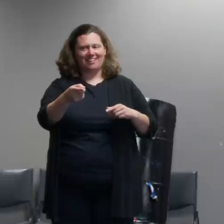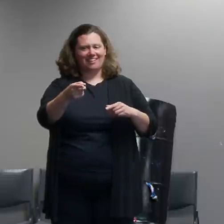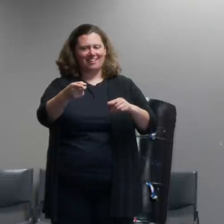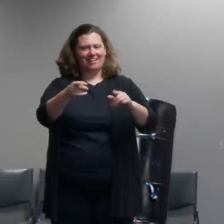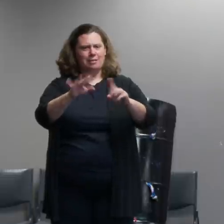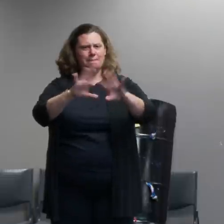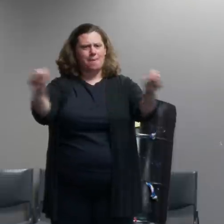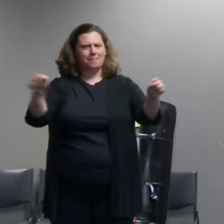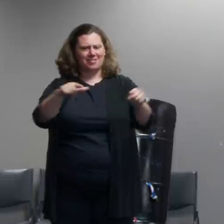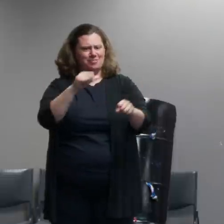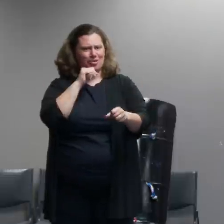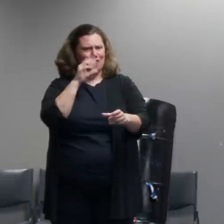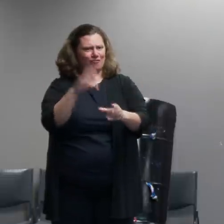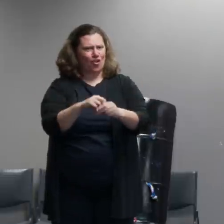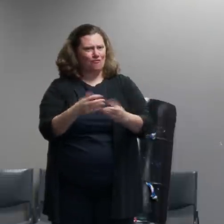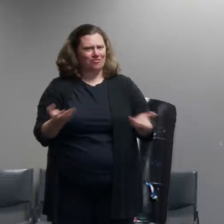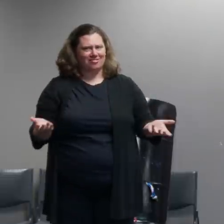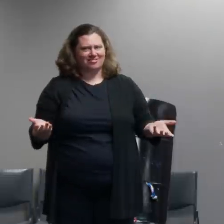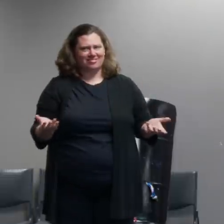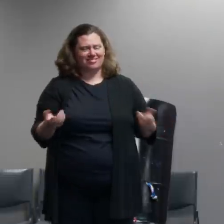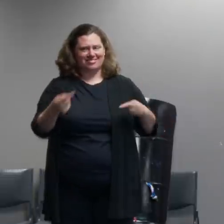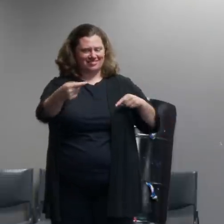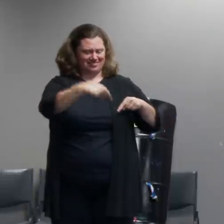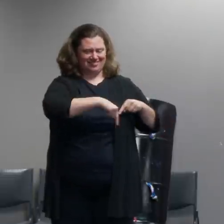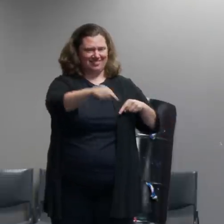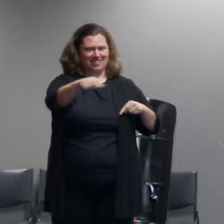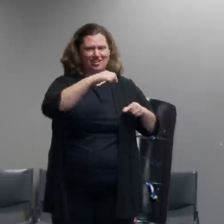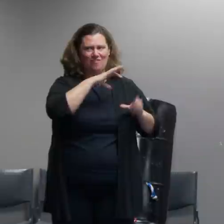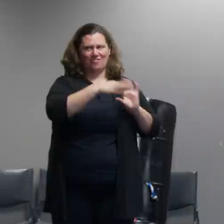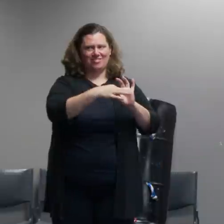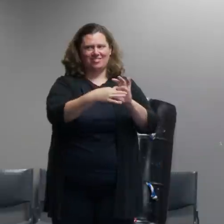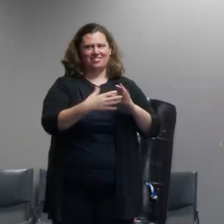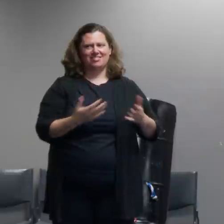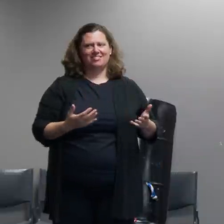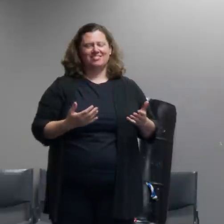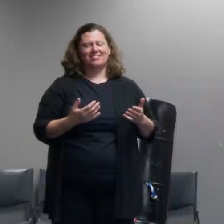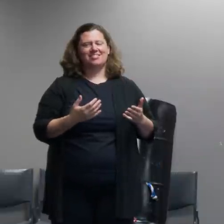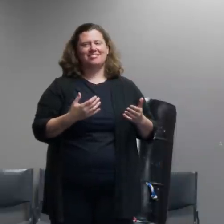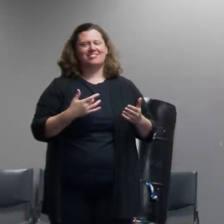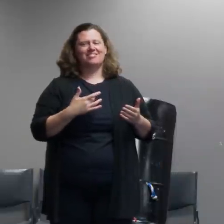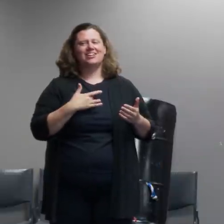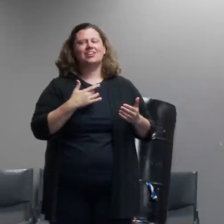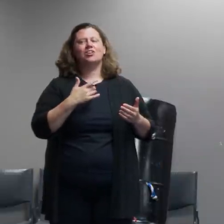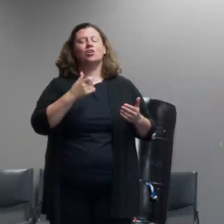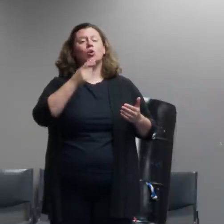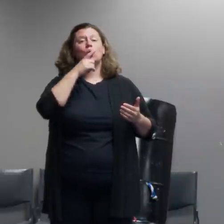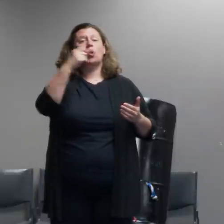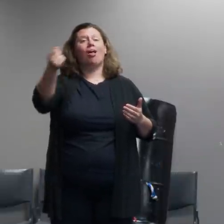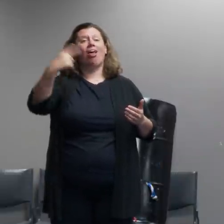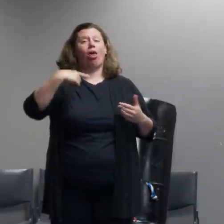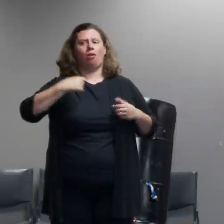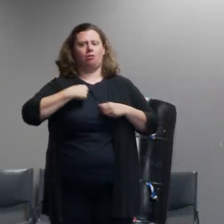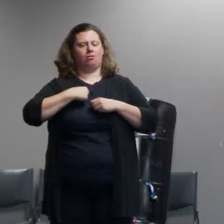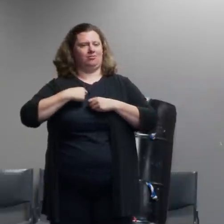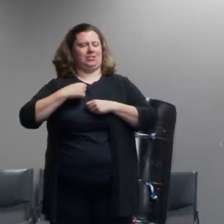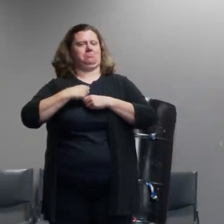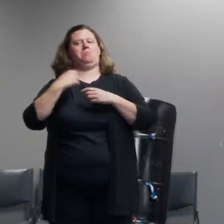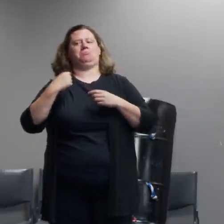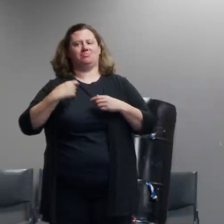what what does the police hero have to say to those people who've been hit by tear gas while you know stuck in their homes or sucking